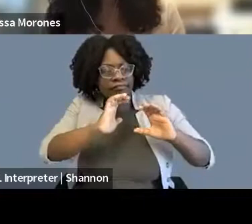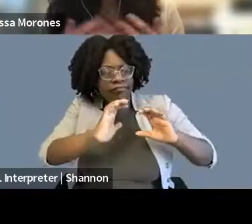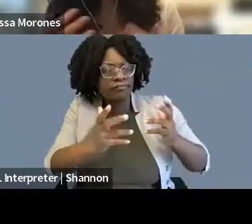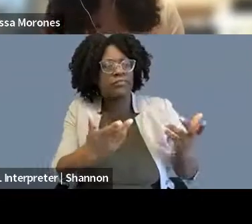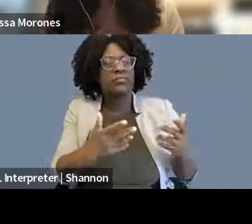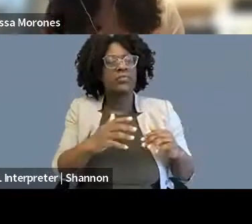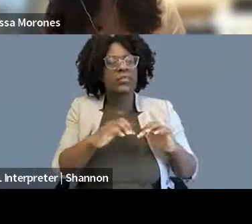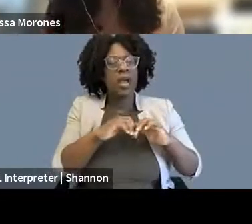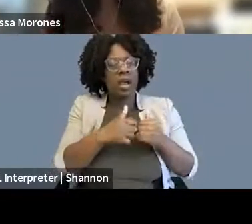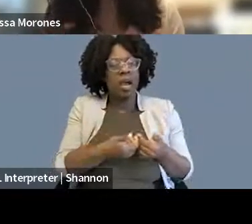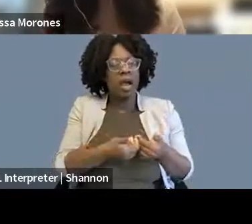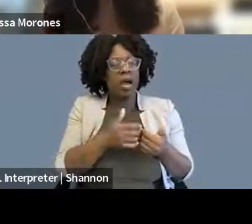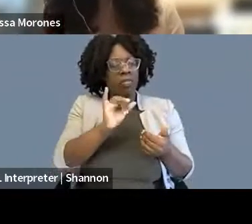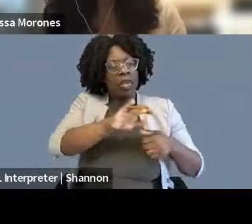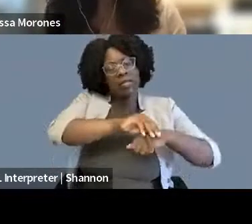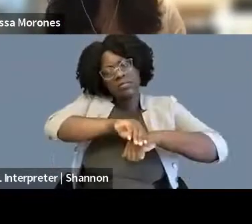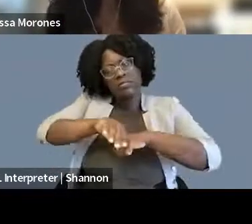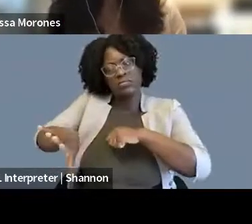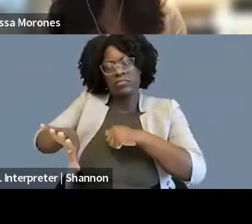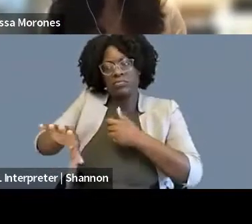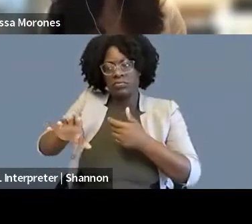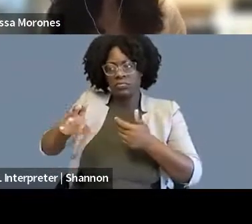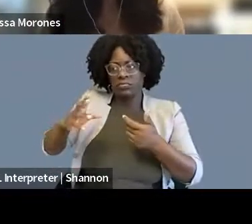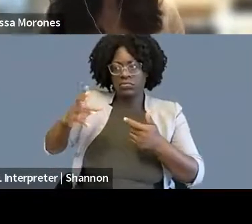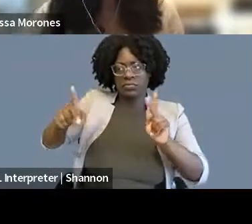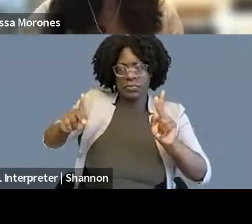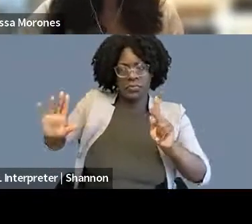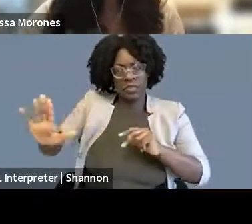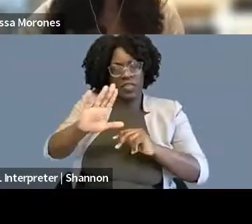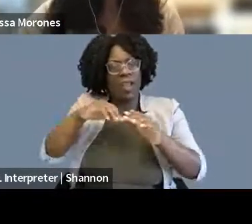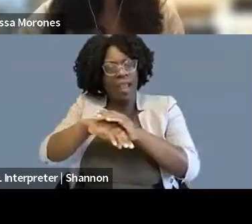and equal access to speech, and also litigation focused